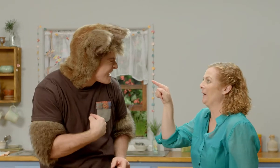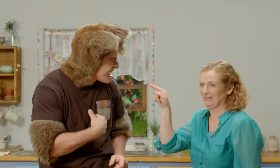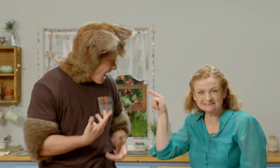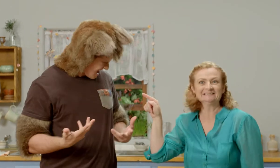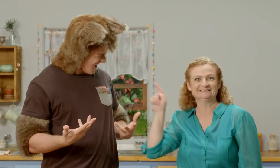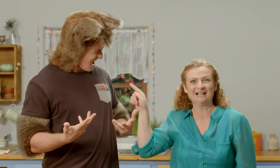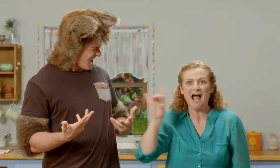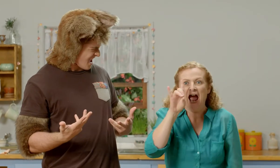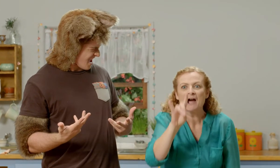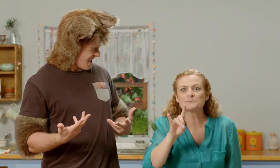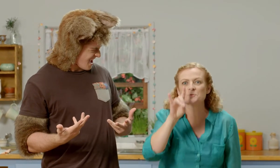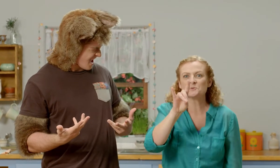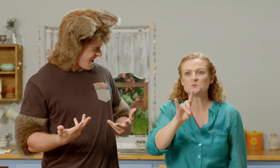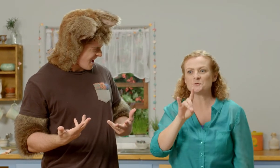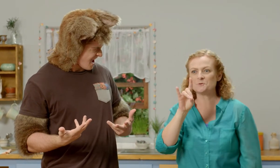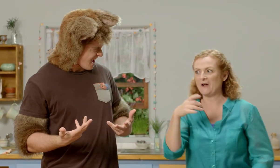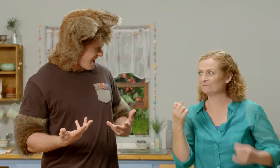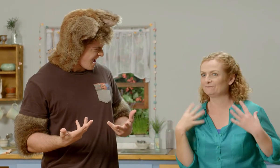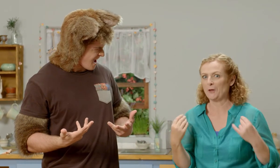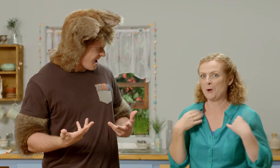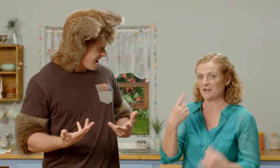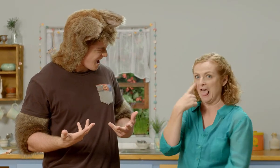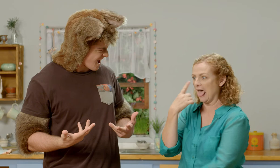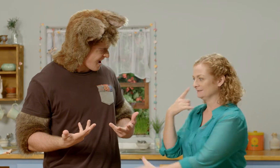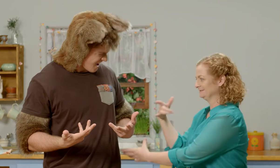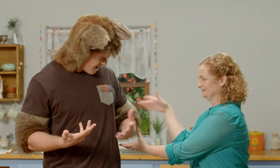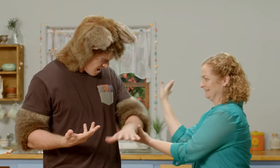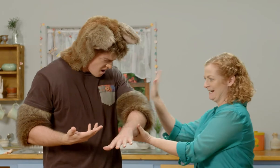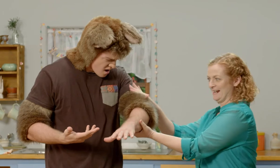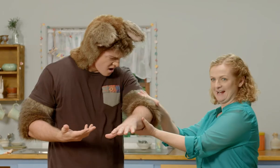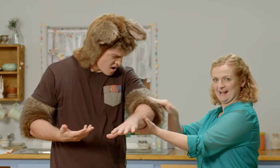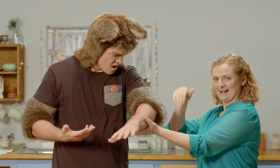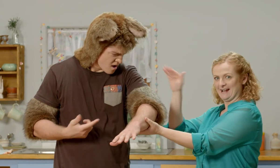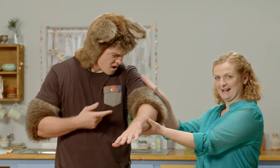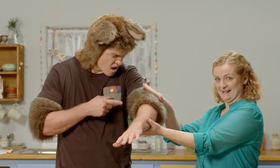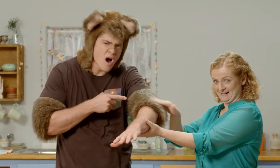Me? Yes, you. Well, animals. You have fur.